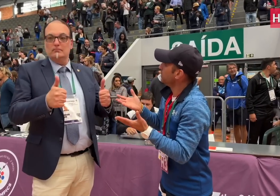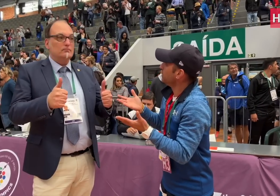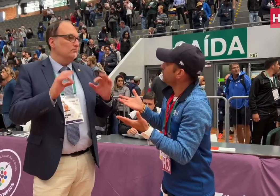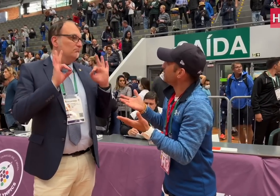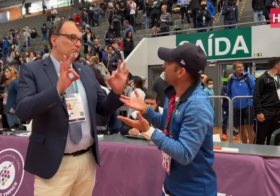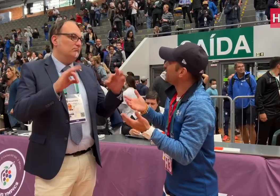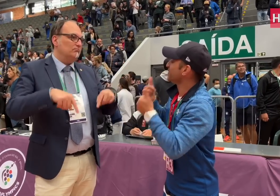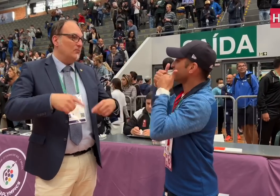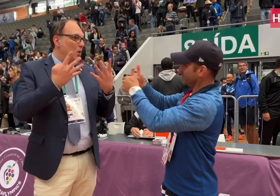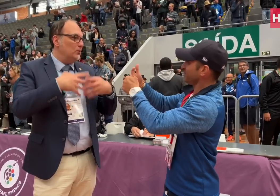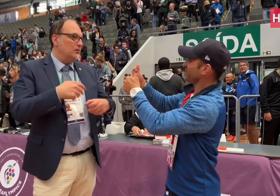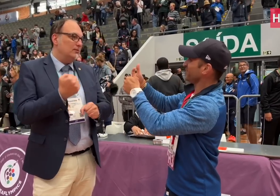I’m pleased with how it turned out.